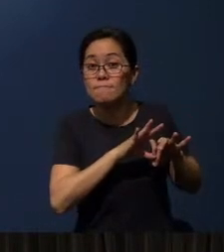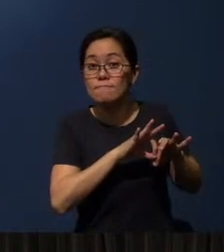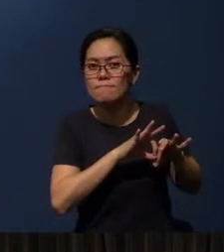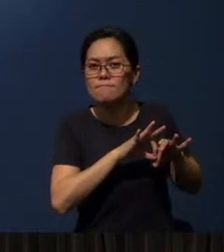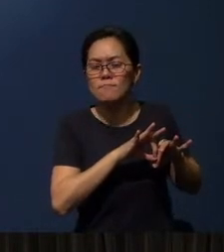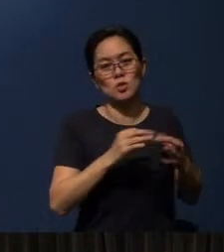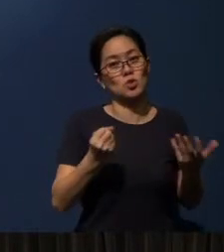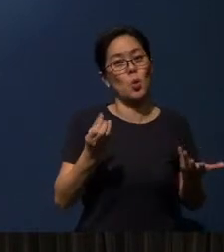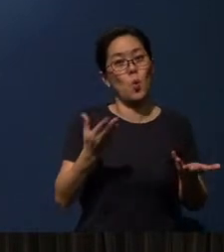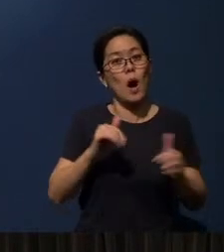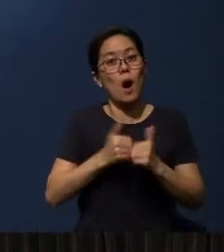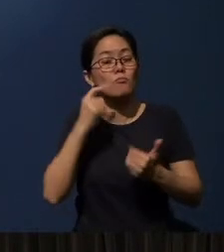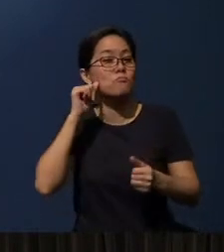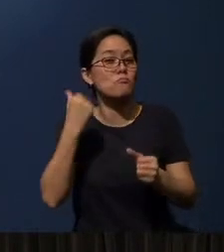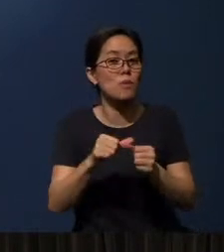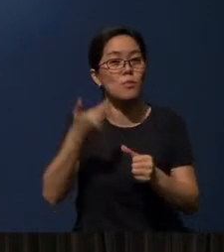So how do you remember God's word?